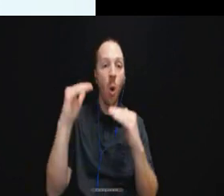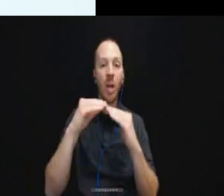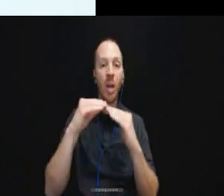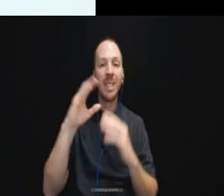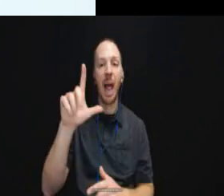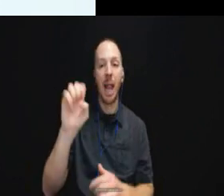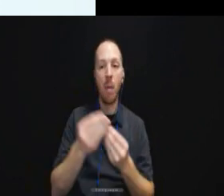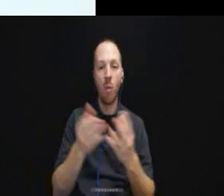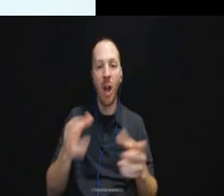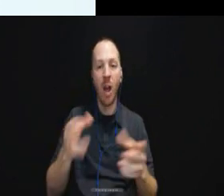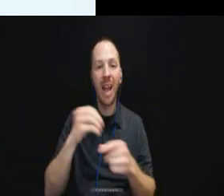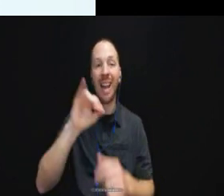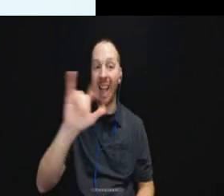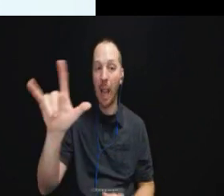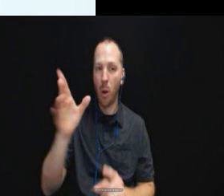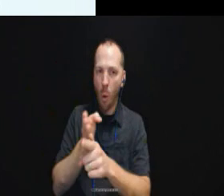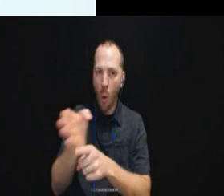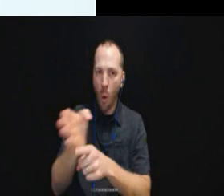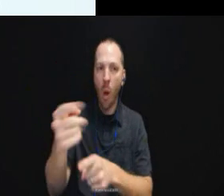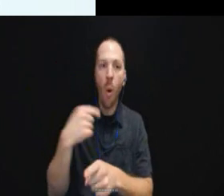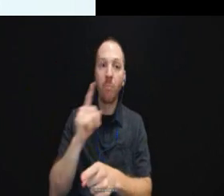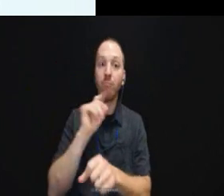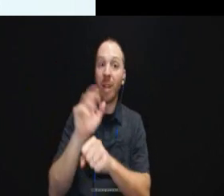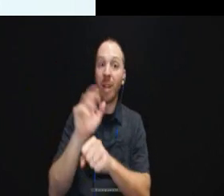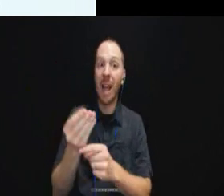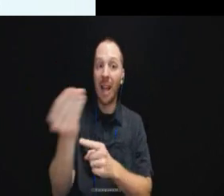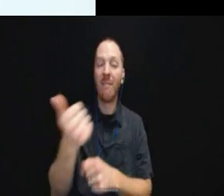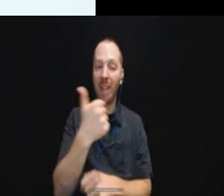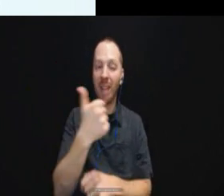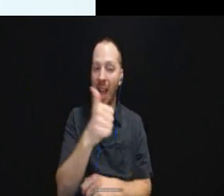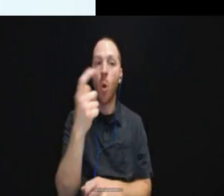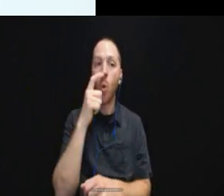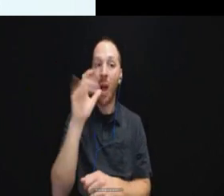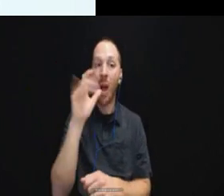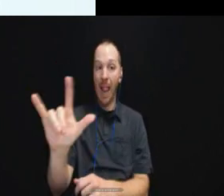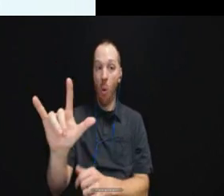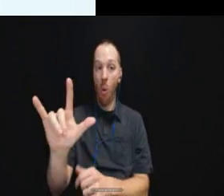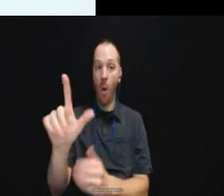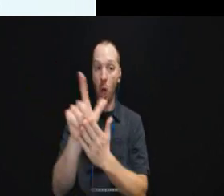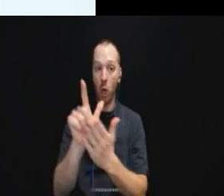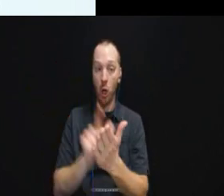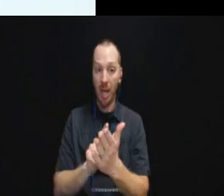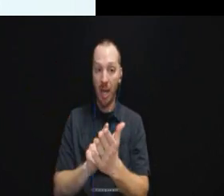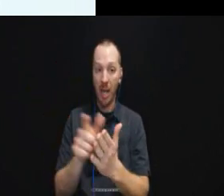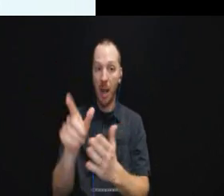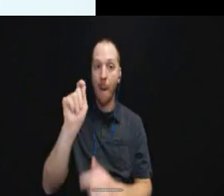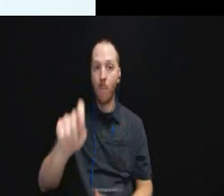We can give anybody who is an Illinois attorney .75 hours of CLE.